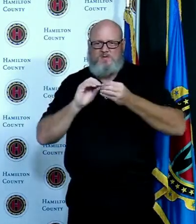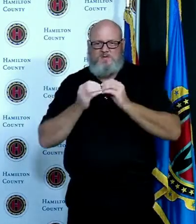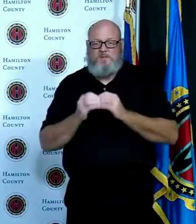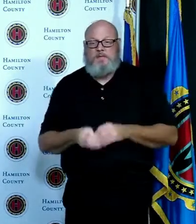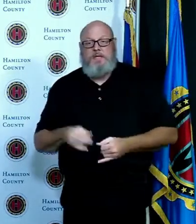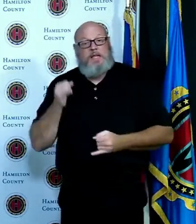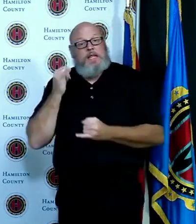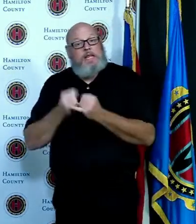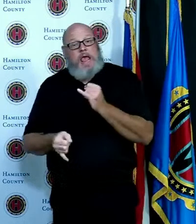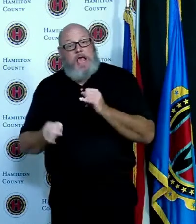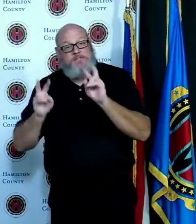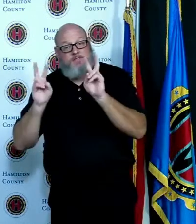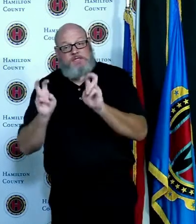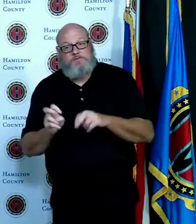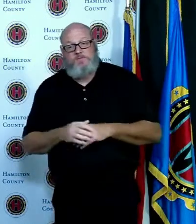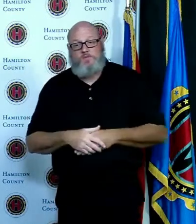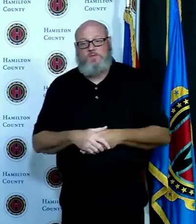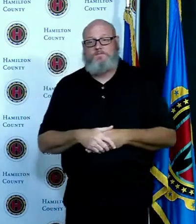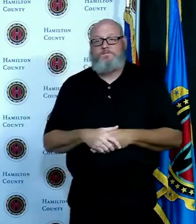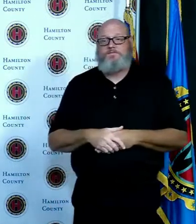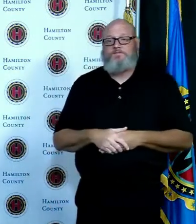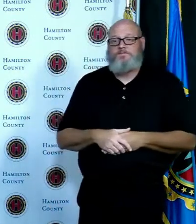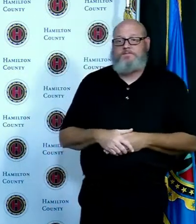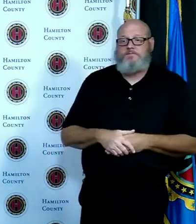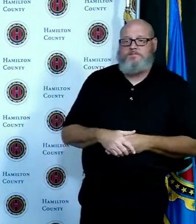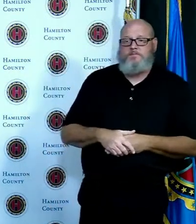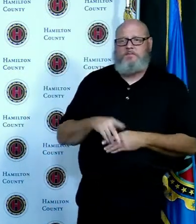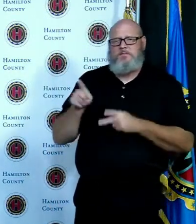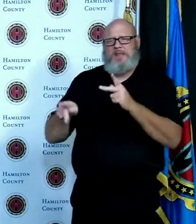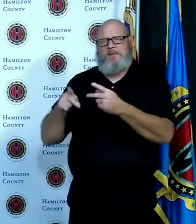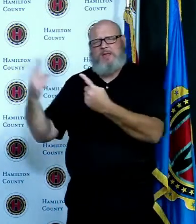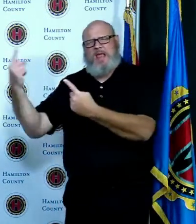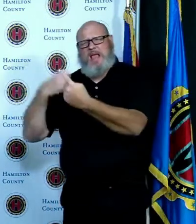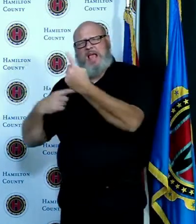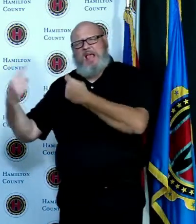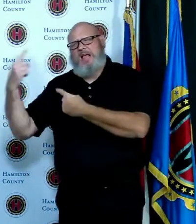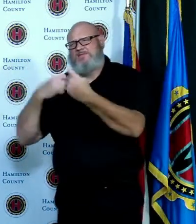when people are required to quarantine and what is the difference between quarantine and isolation